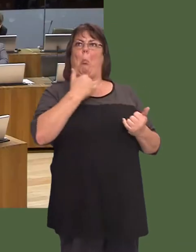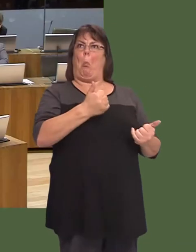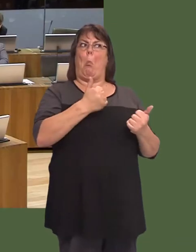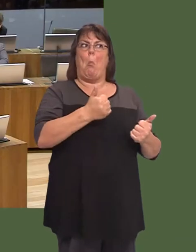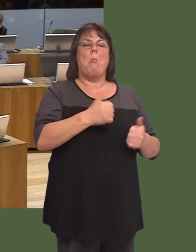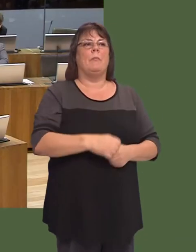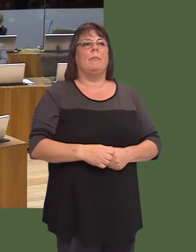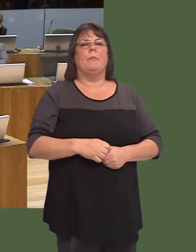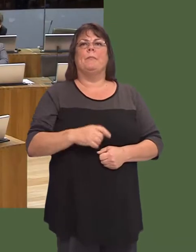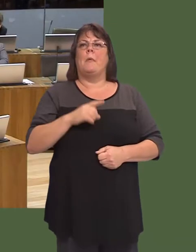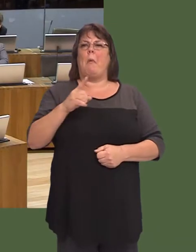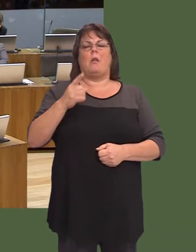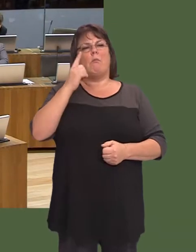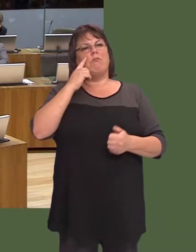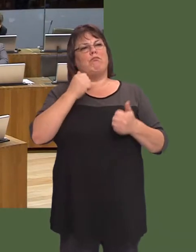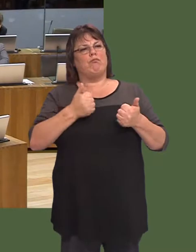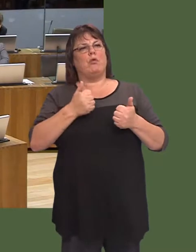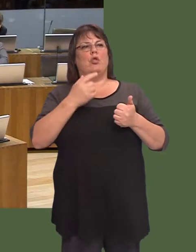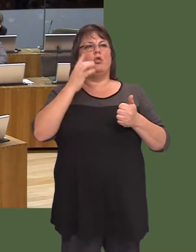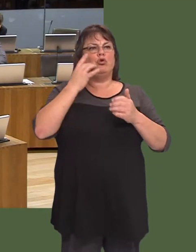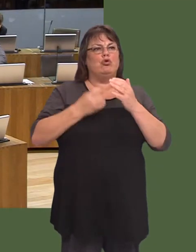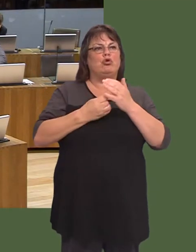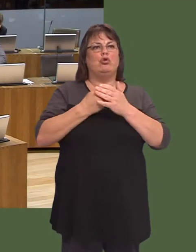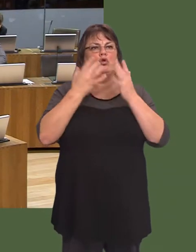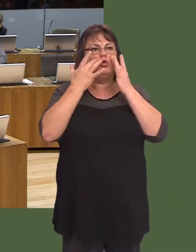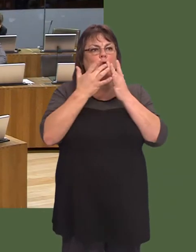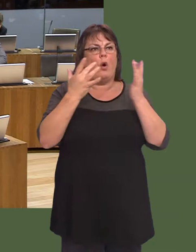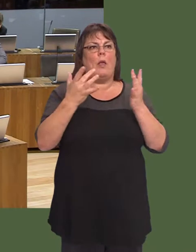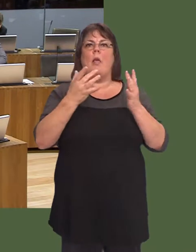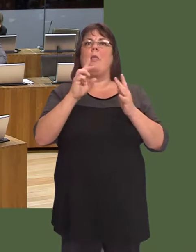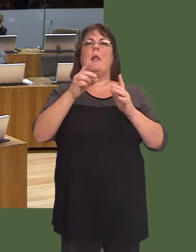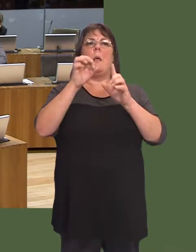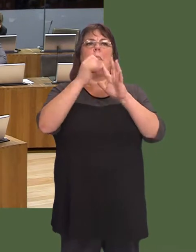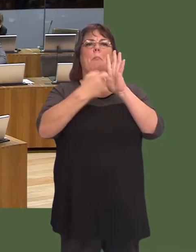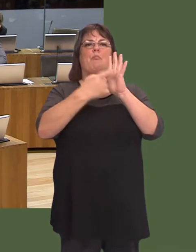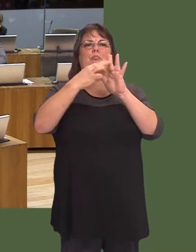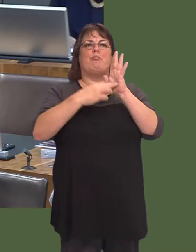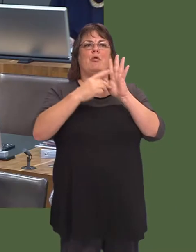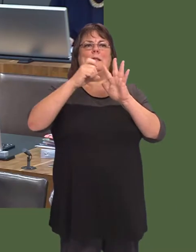But whatís been key to this is the vision that was shown particularly in the 1990s to develop the Principality Stadium.